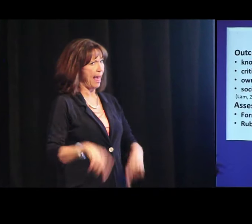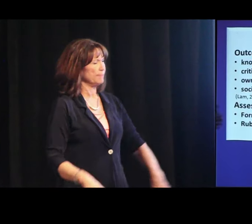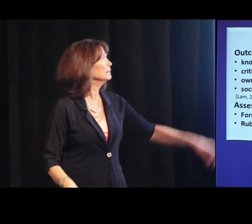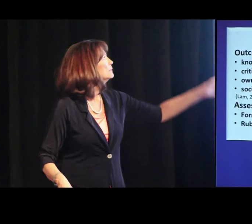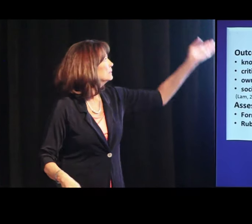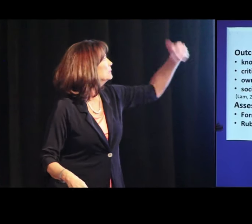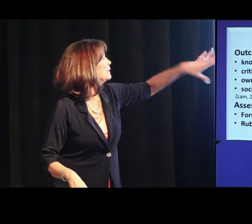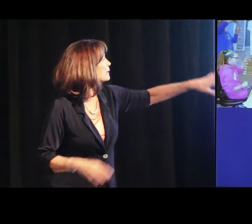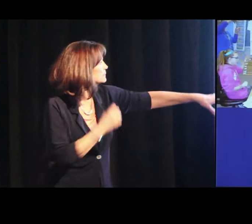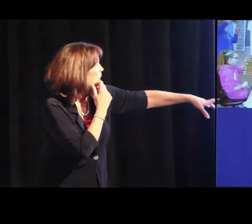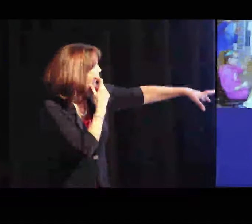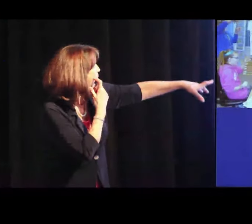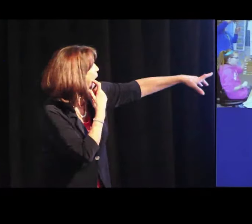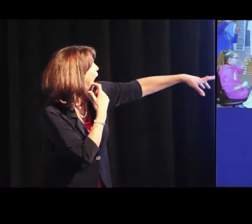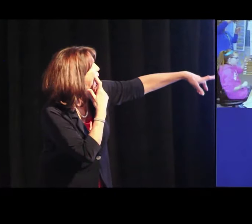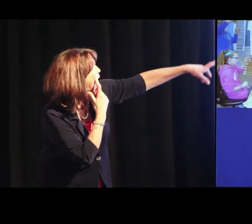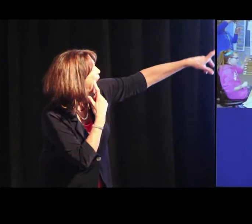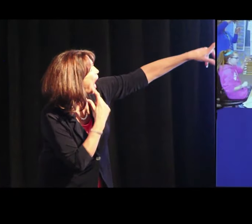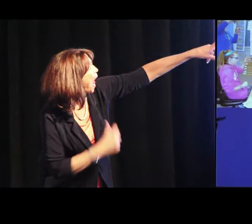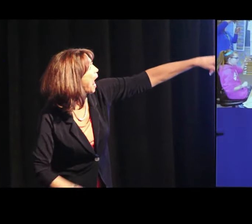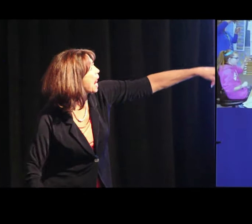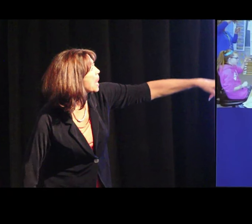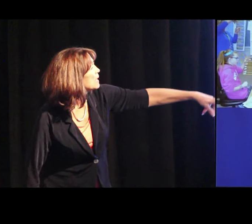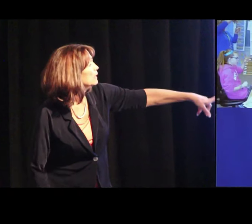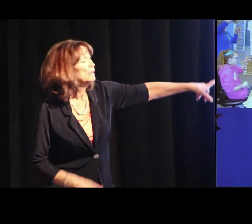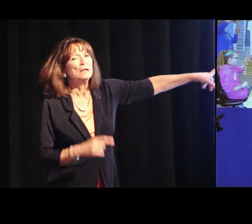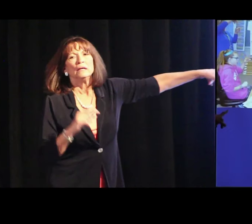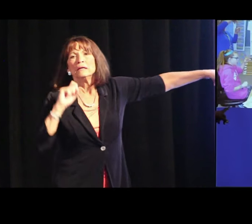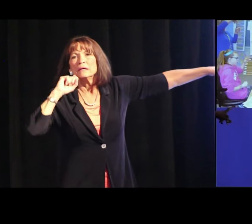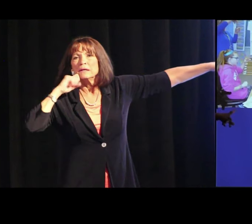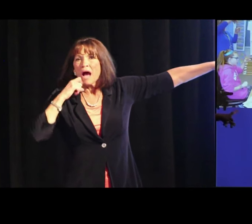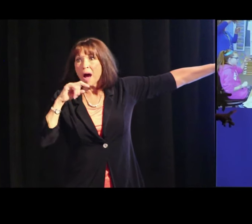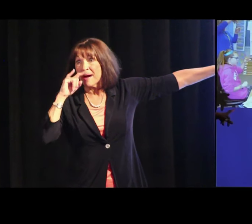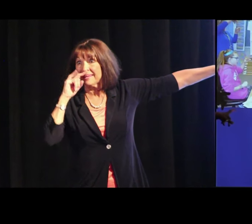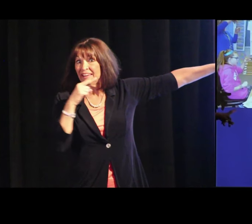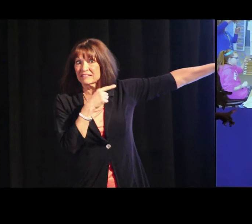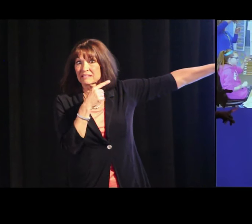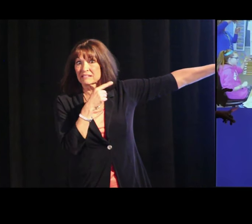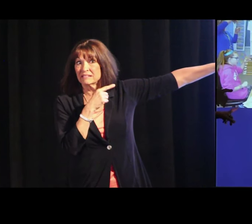These are all positives that come. And this is kind of cool.